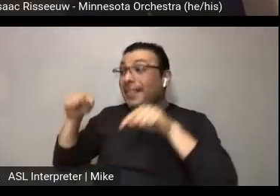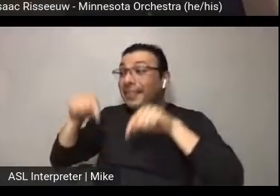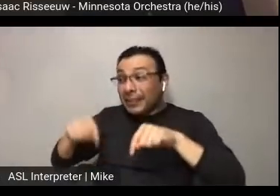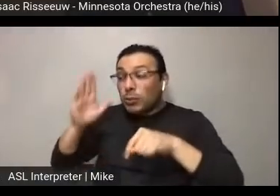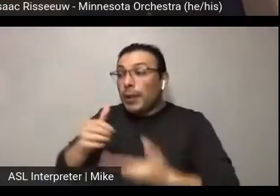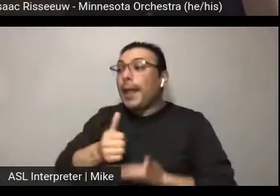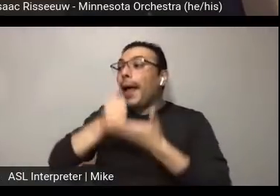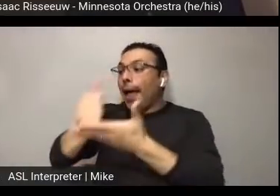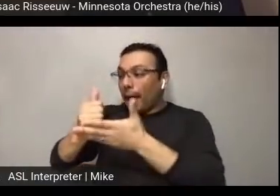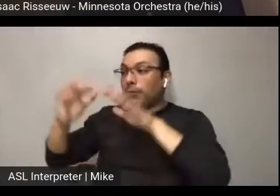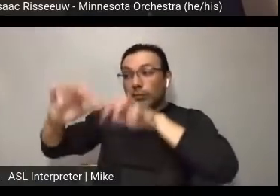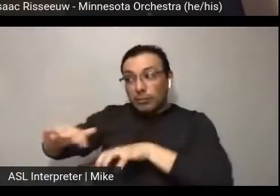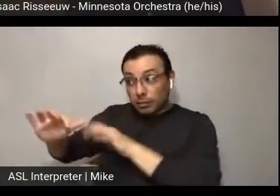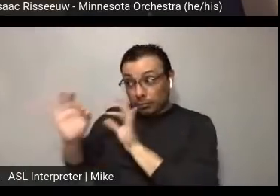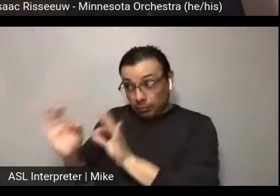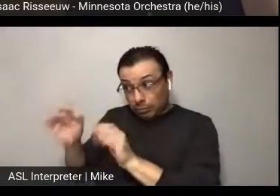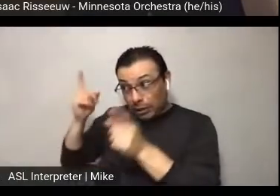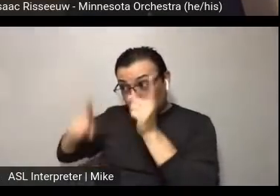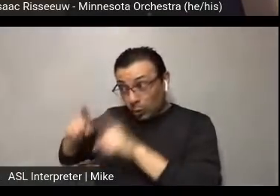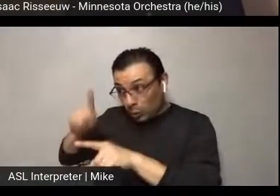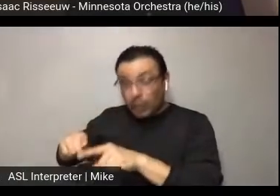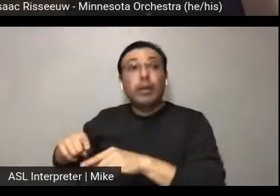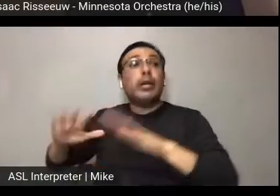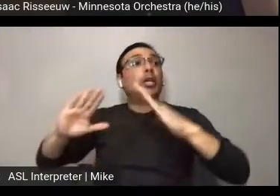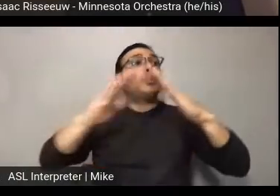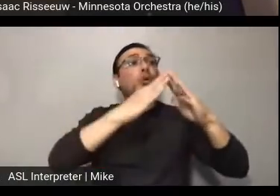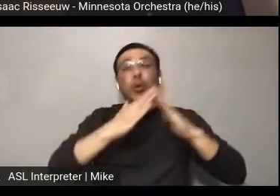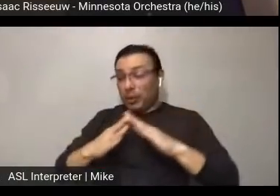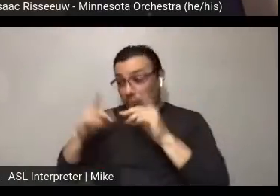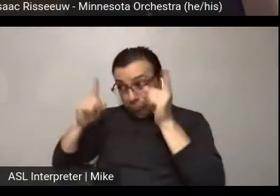Orchestra and our community. It's a really amazing place to get to make music.